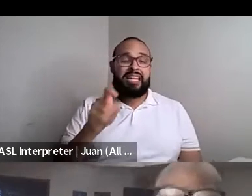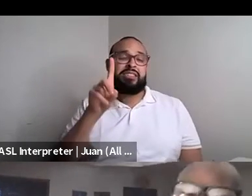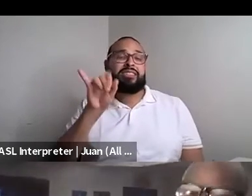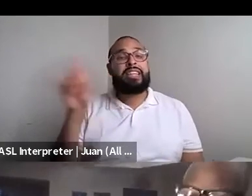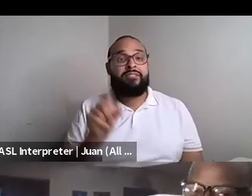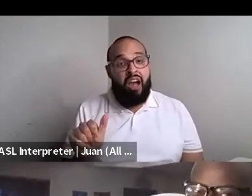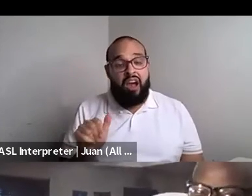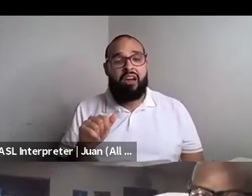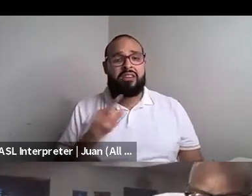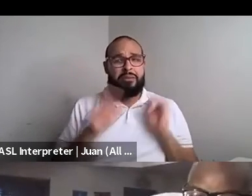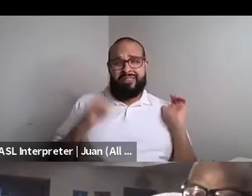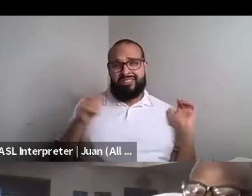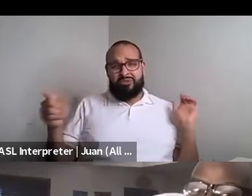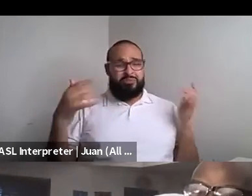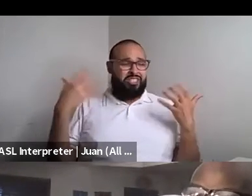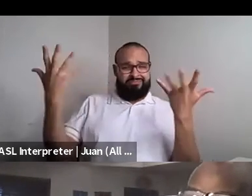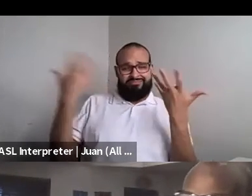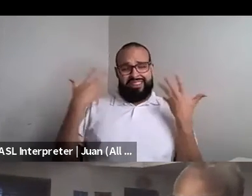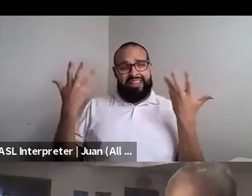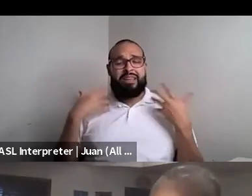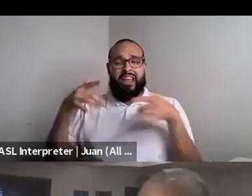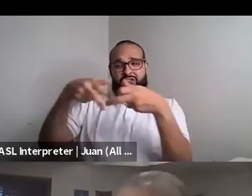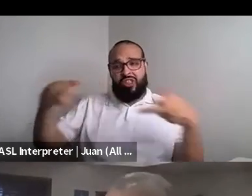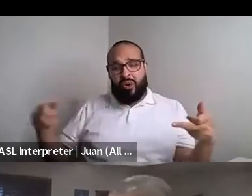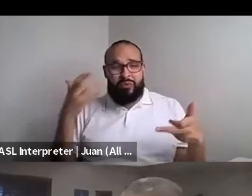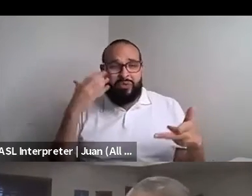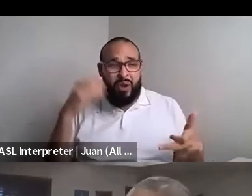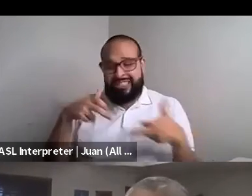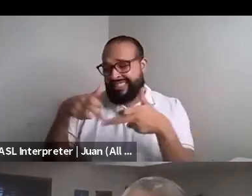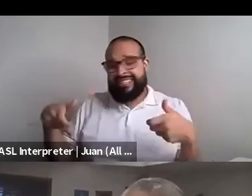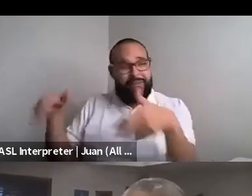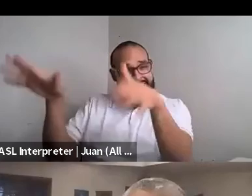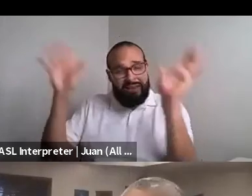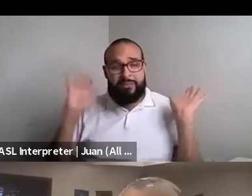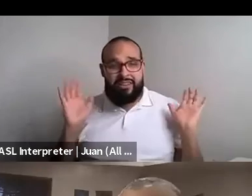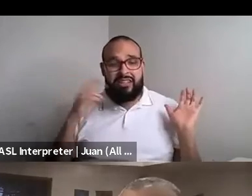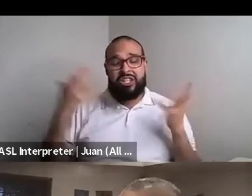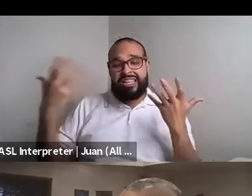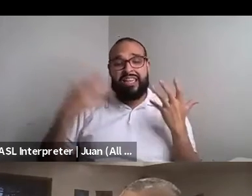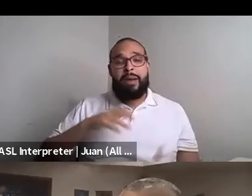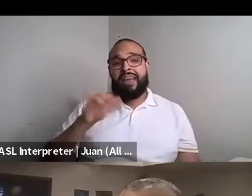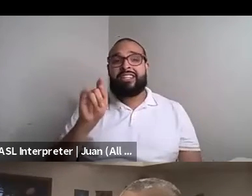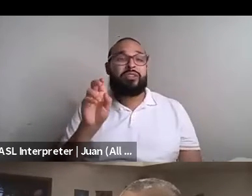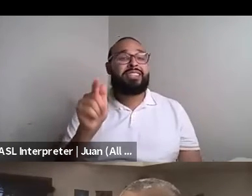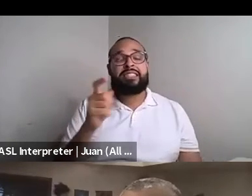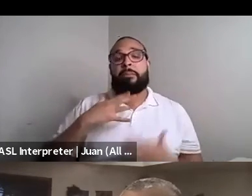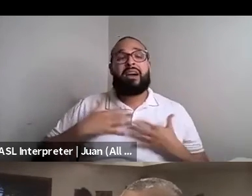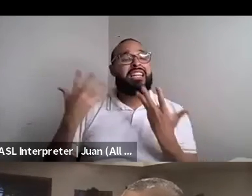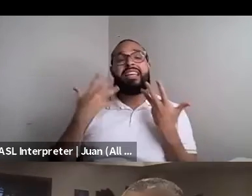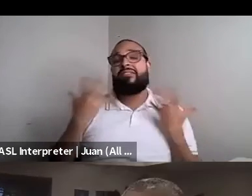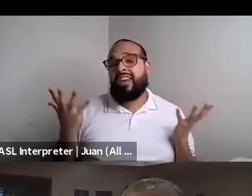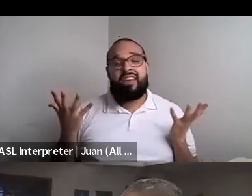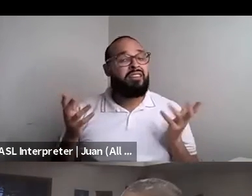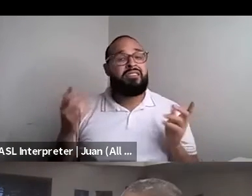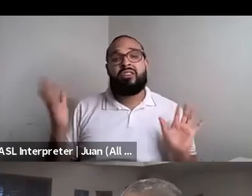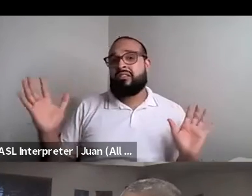Kokumo: All we all slept in like that when I leave me the fuck alone and leave my innocence body a while just every time I turned around. I couldn't speak about sexuality.